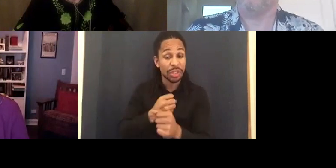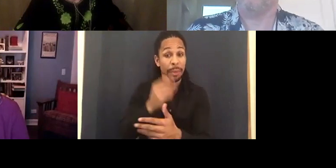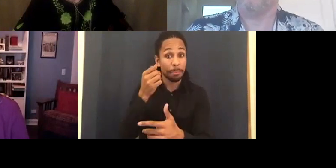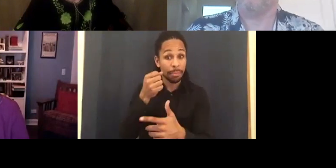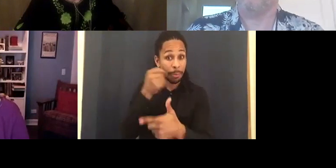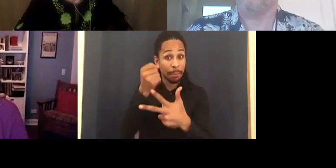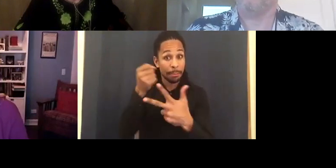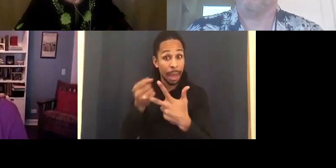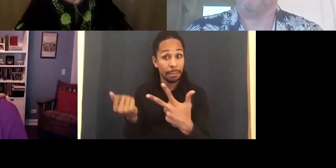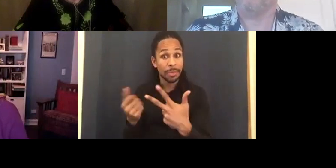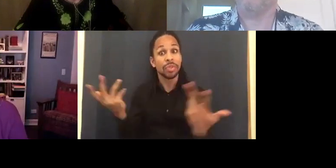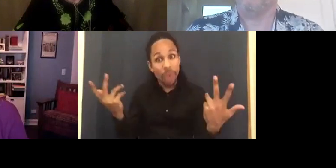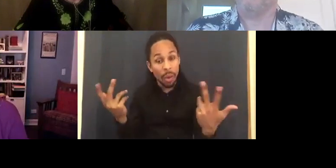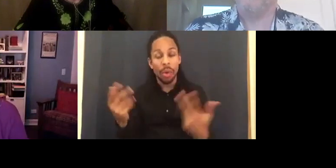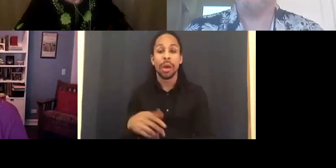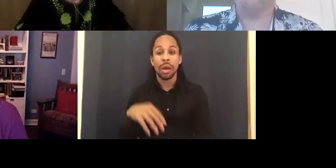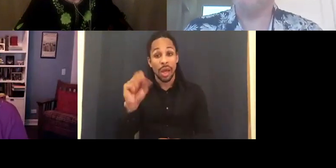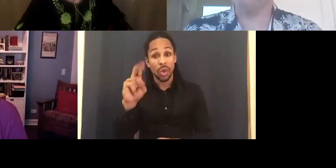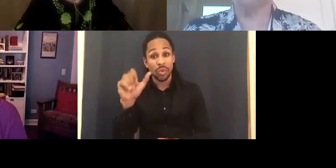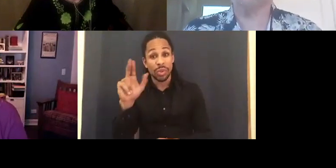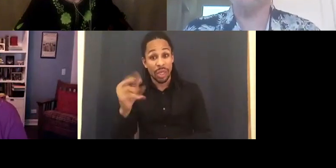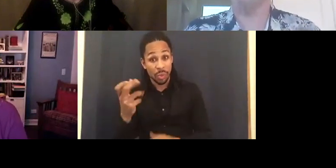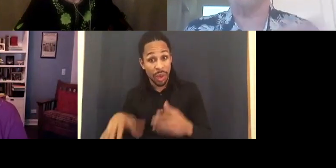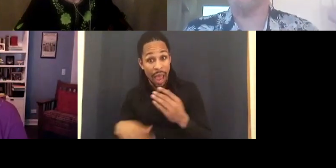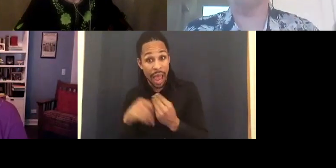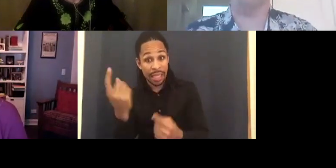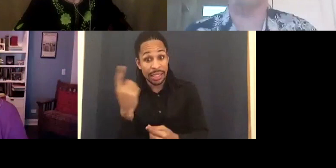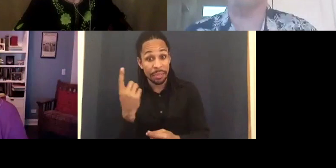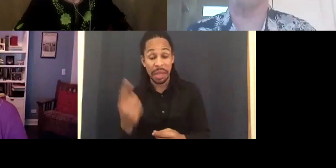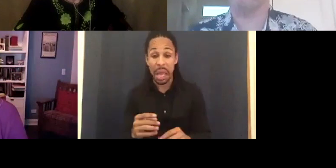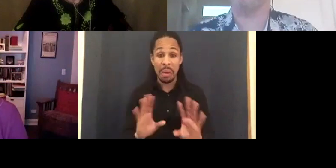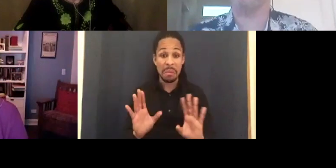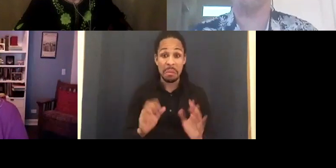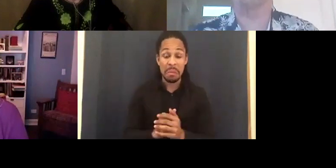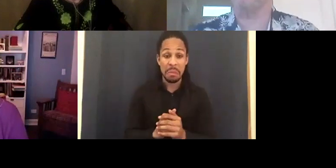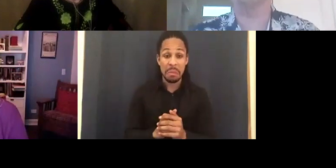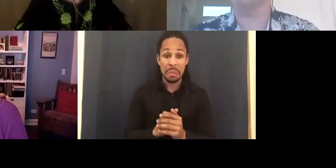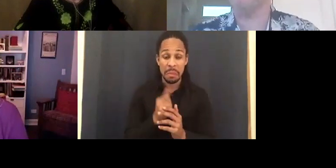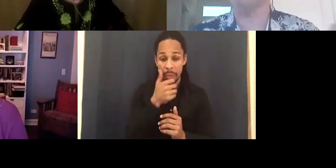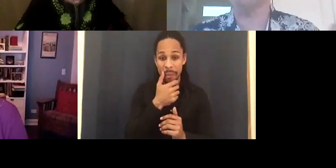When it came to the film -- you might have just answered,